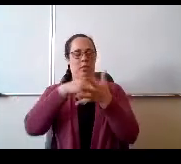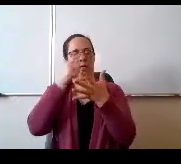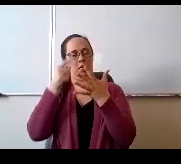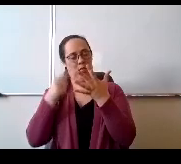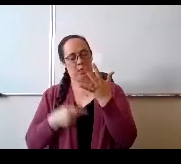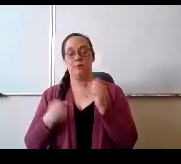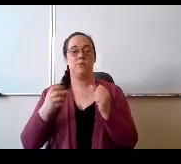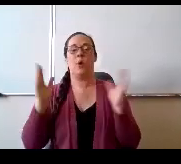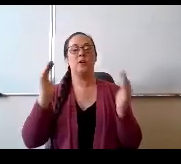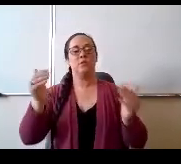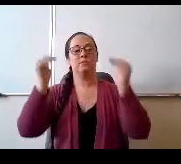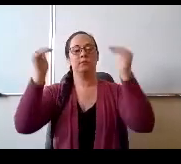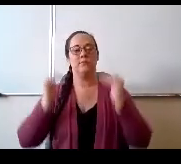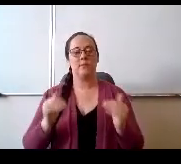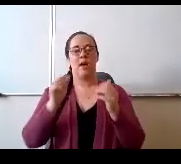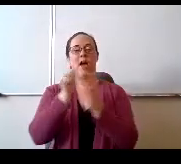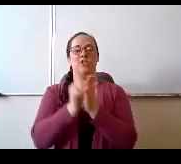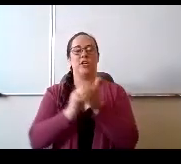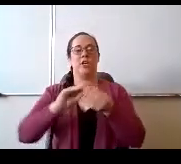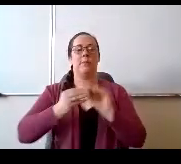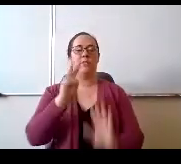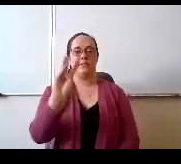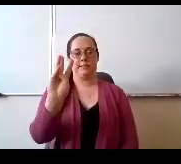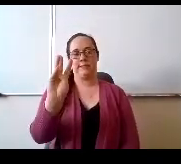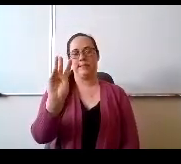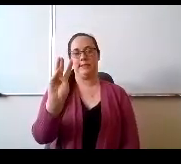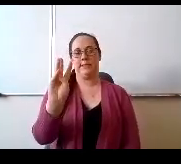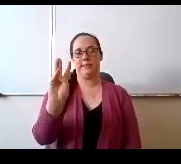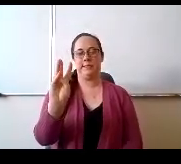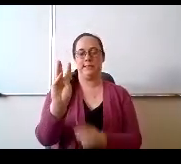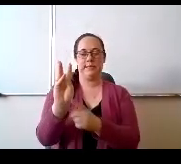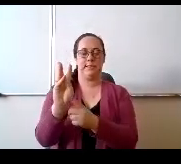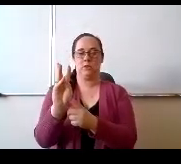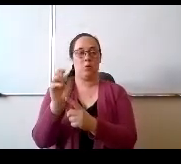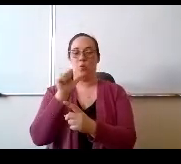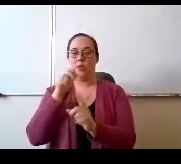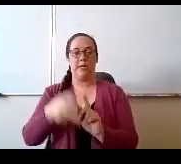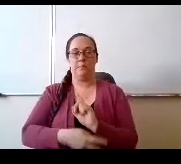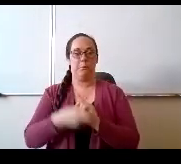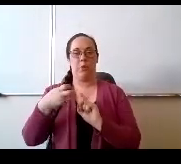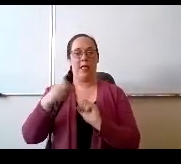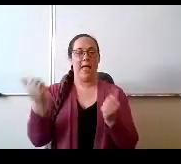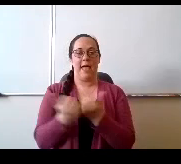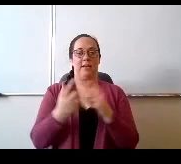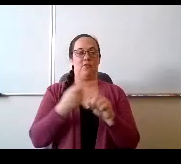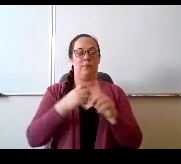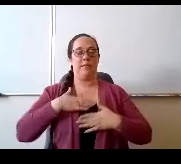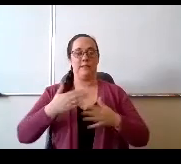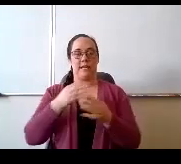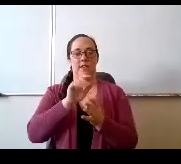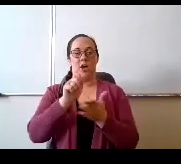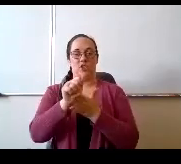move on to agenda item number 6 please. We didn't pull any items from the consent agenda, but we did move. Item 9A,